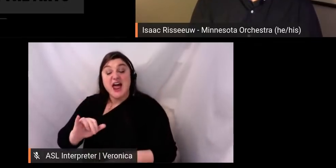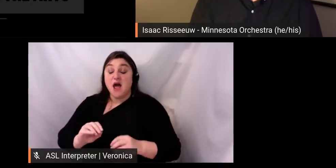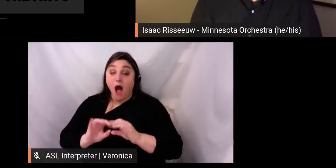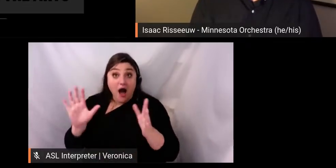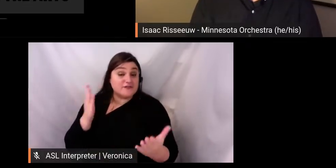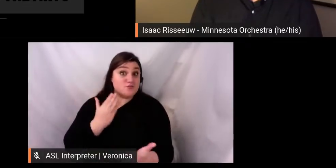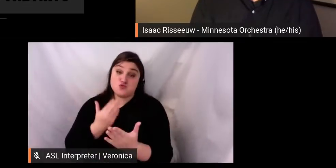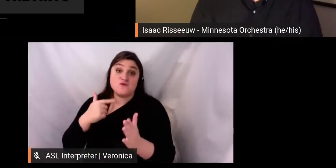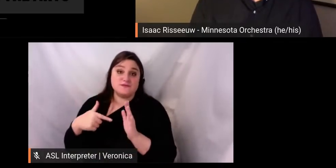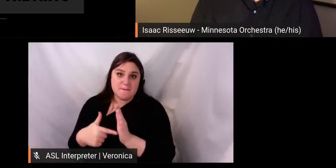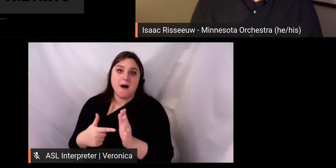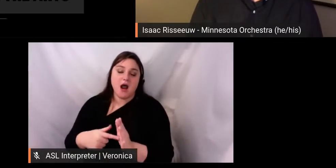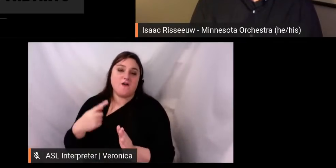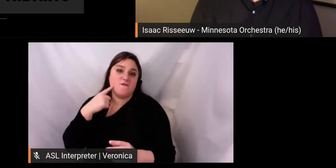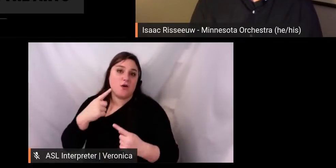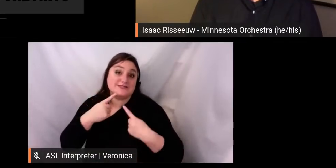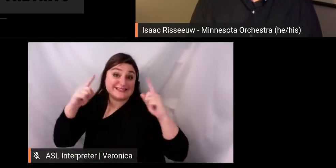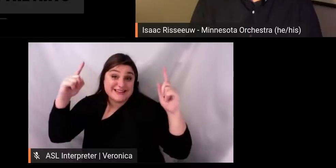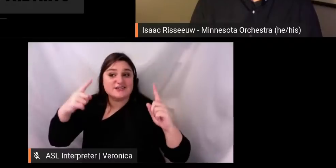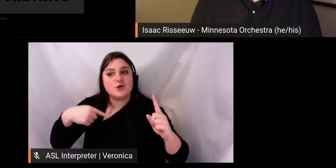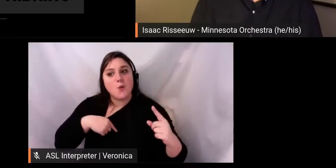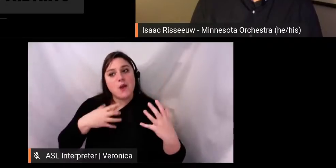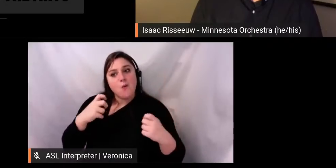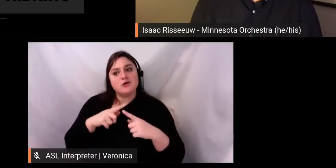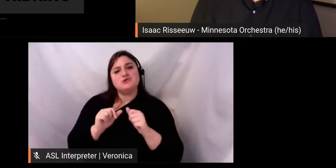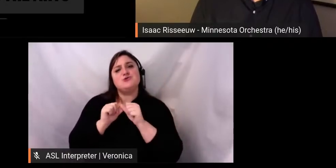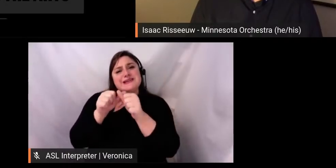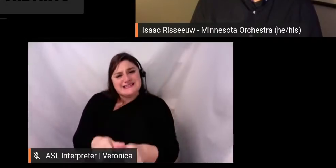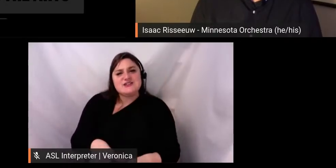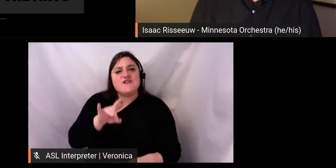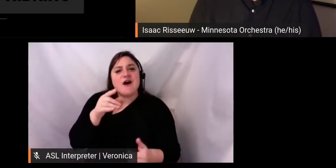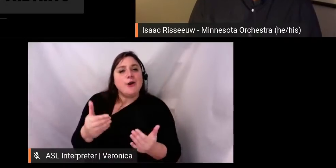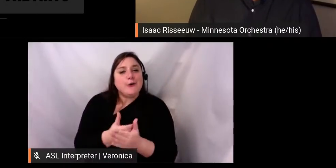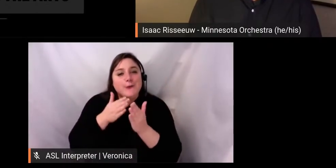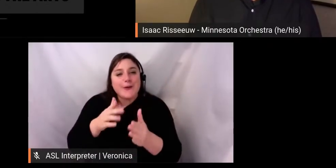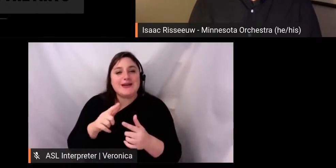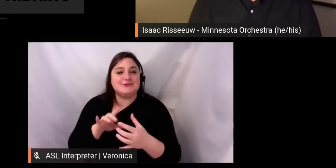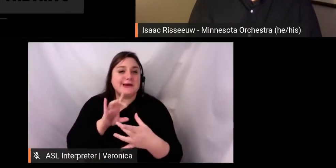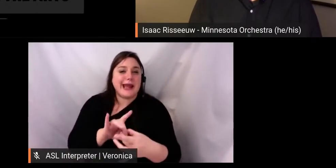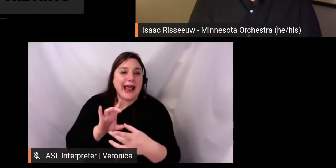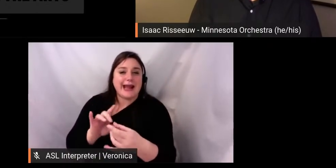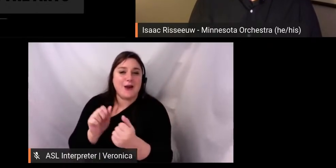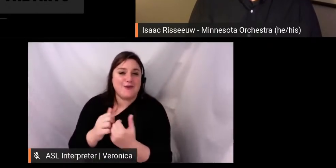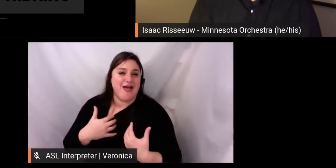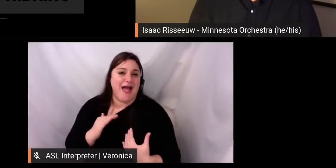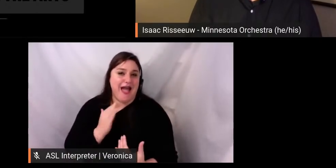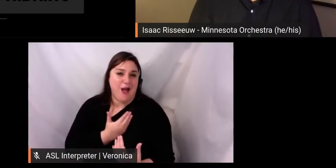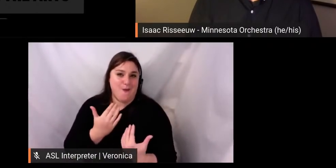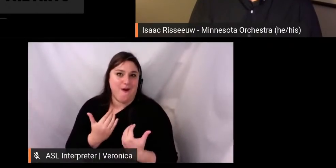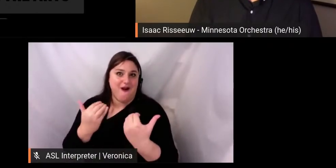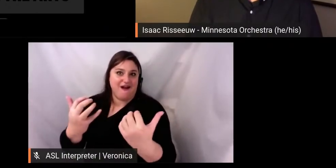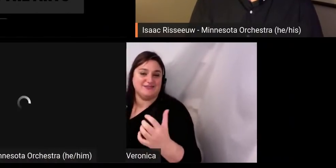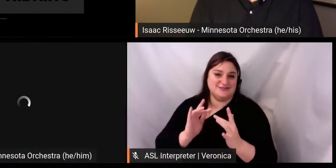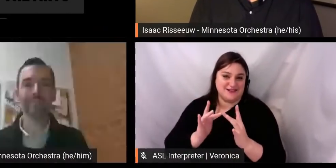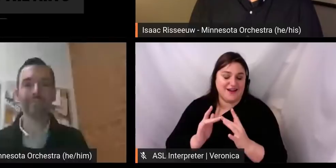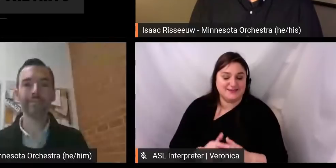wait to see how we keep increasing our engagement with our audience online. Now I'm turning over to my colleague Grant to share how we went